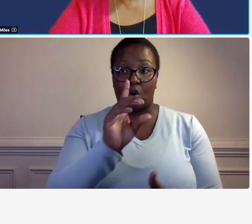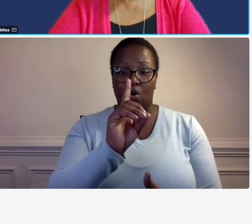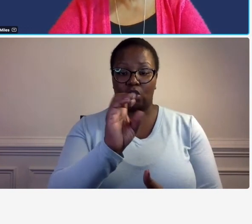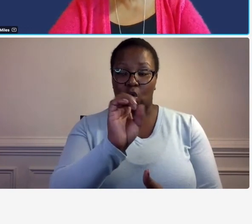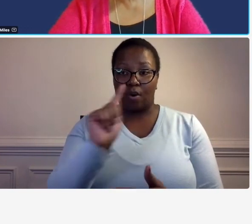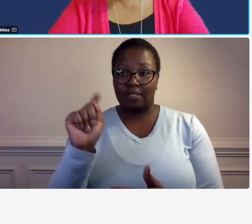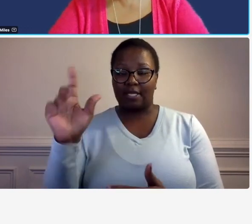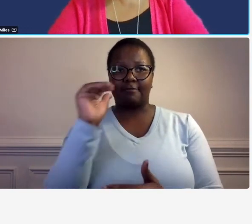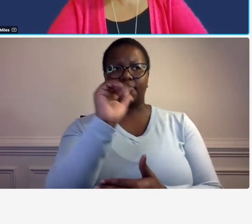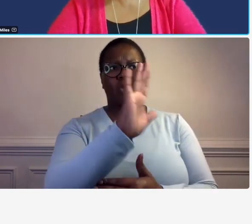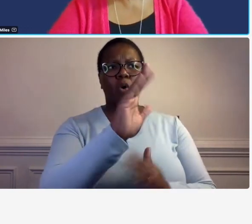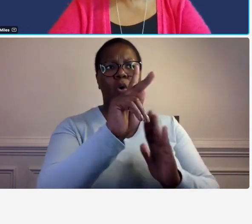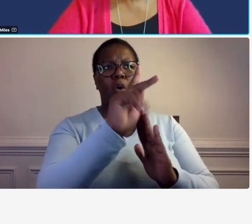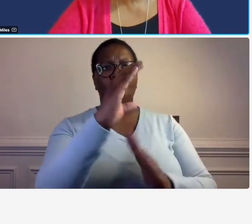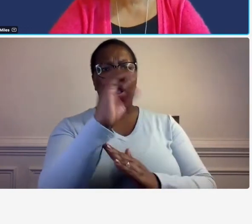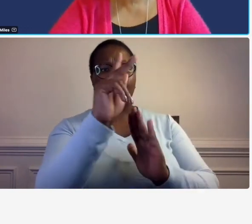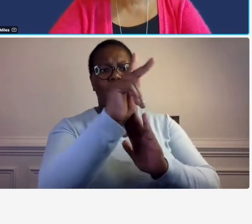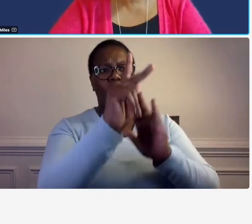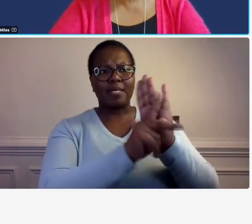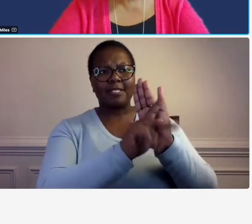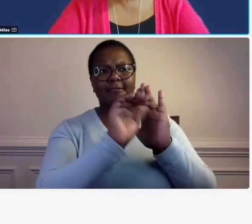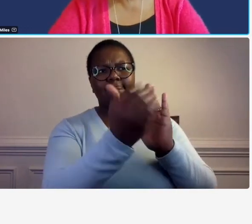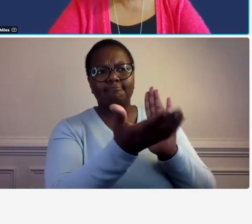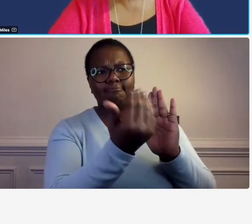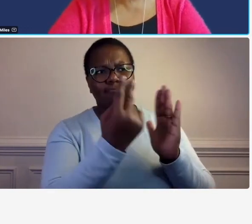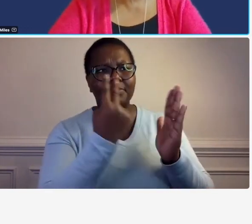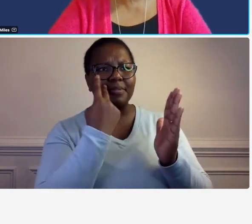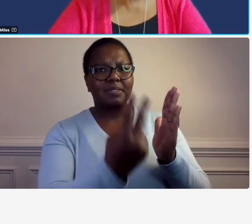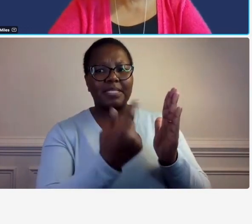policies when you see them asking for your company policies it's not for them to just collect paper